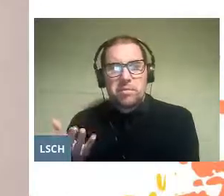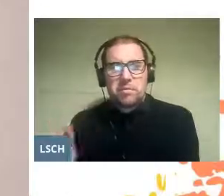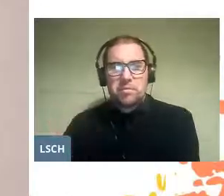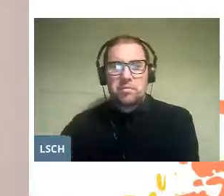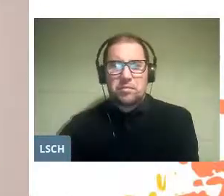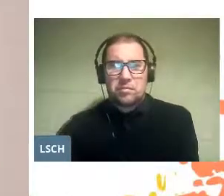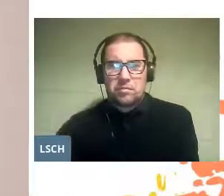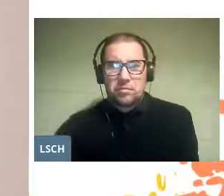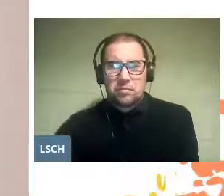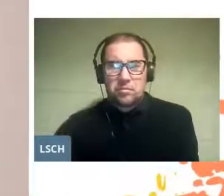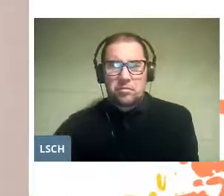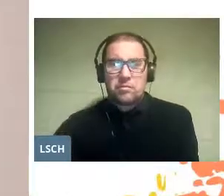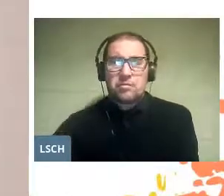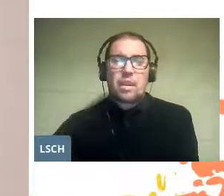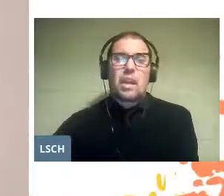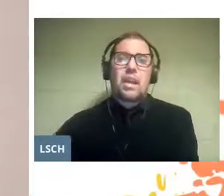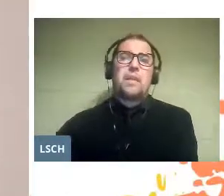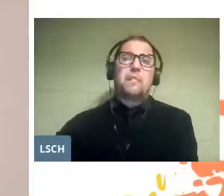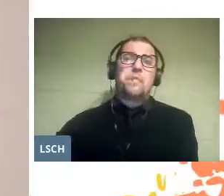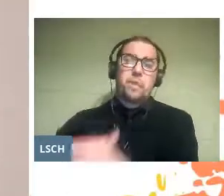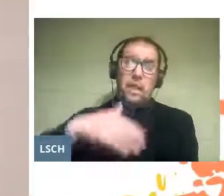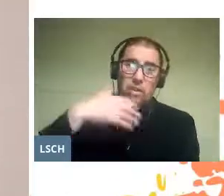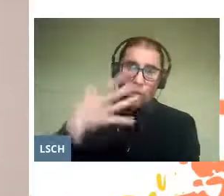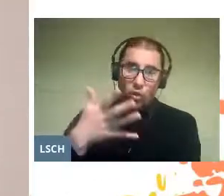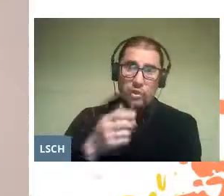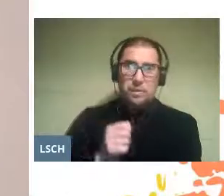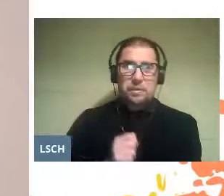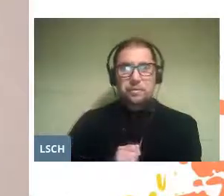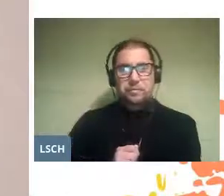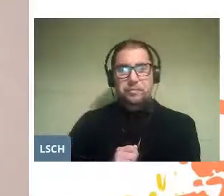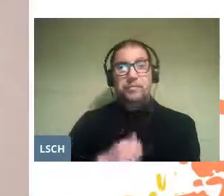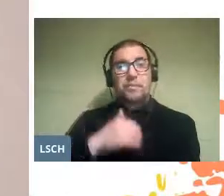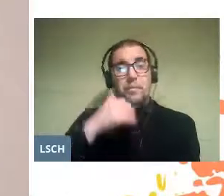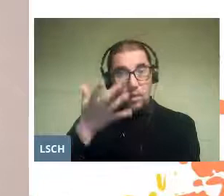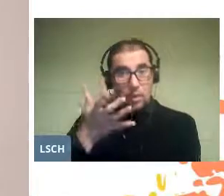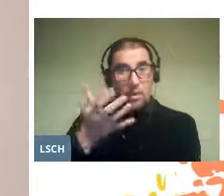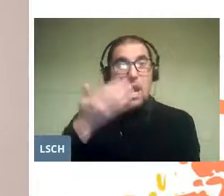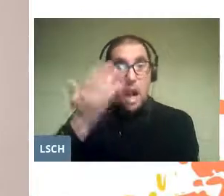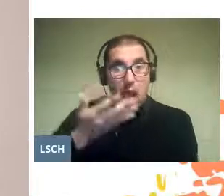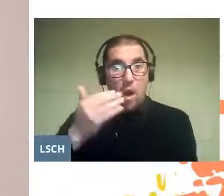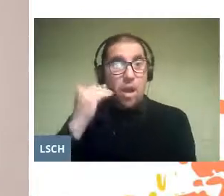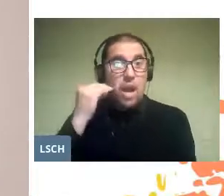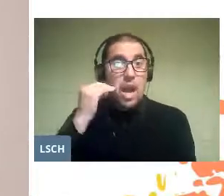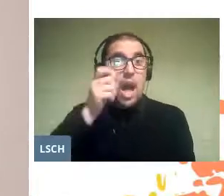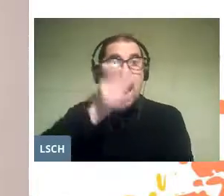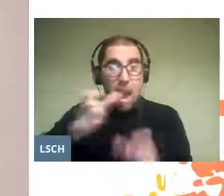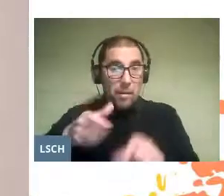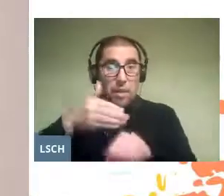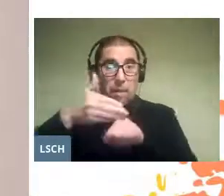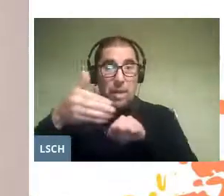In fact, much of the discontent of the millions of people that are being revealed